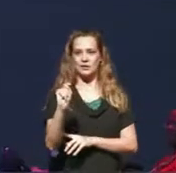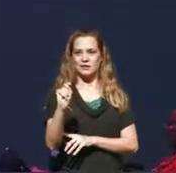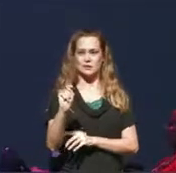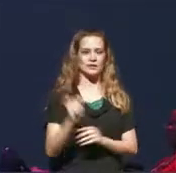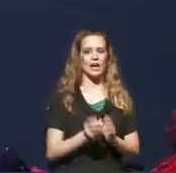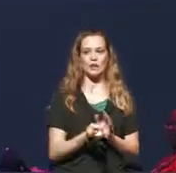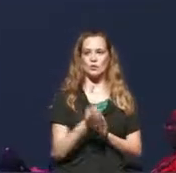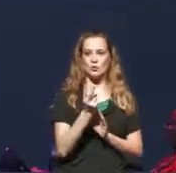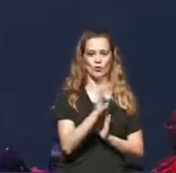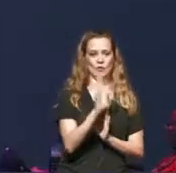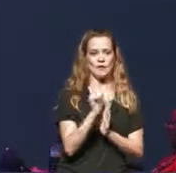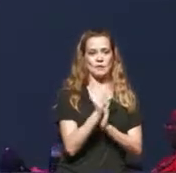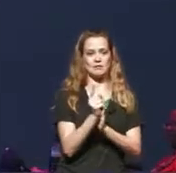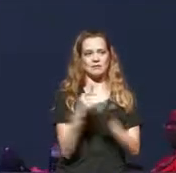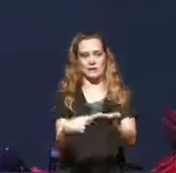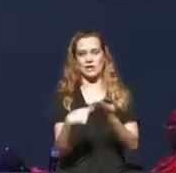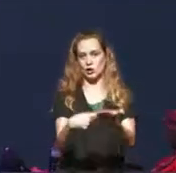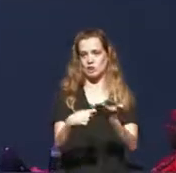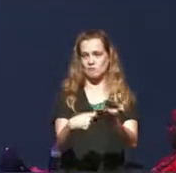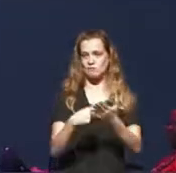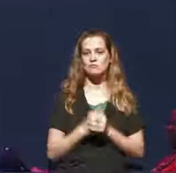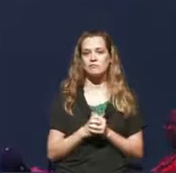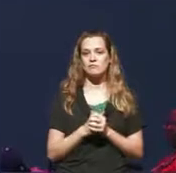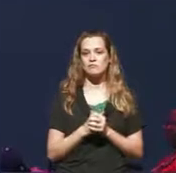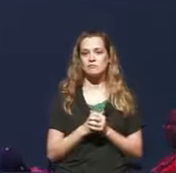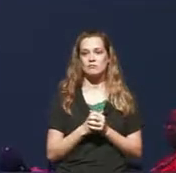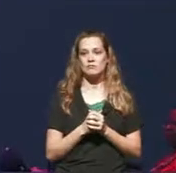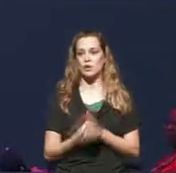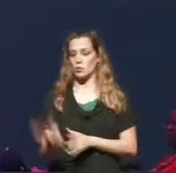discussions. So that's there's sort of three performances and two 45 minute